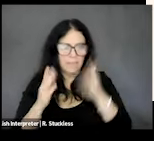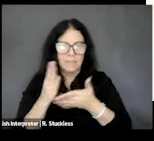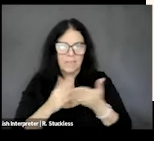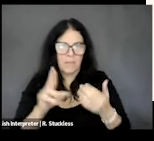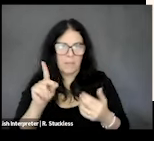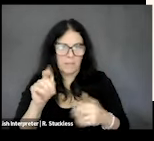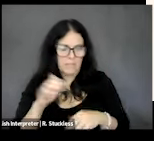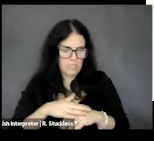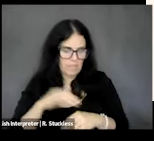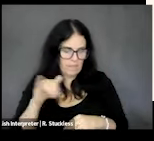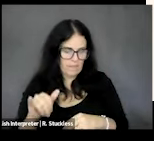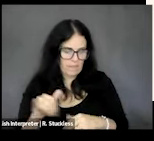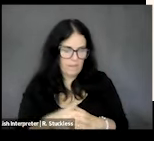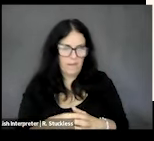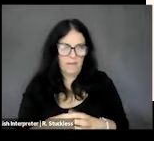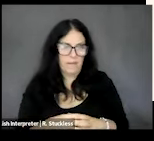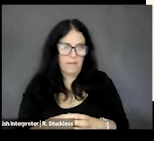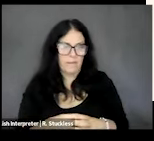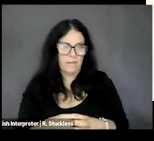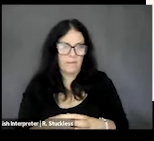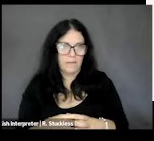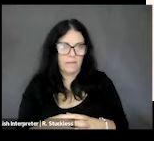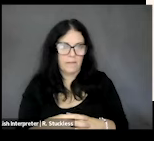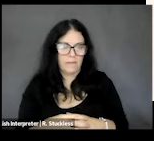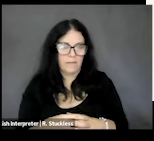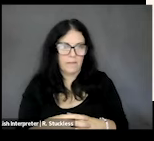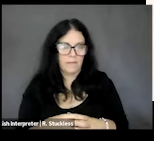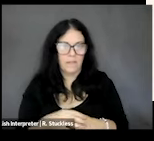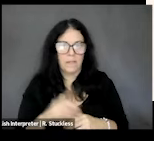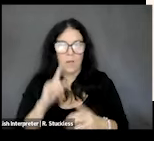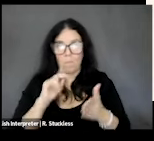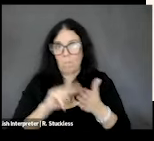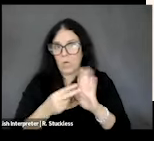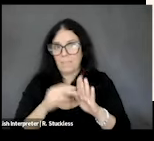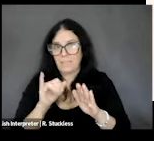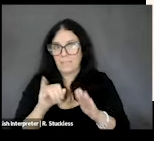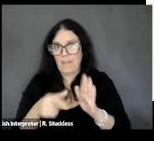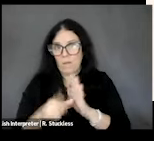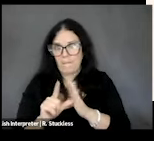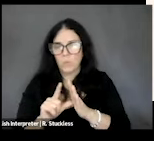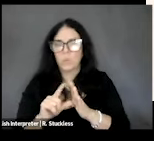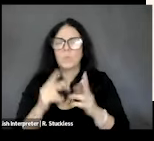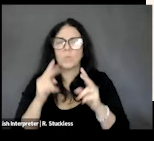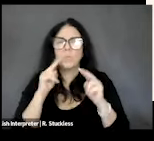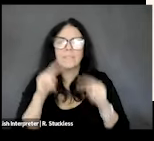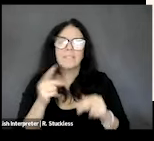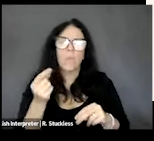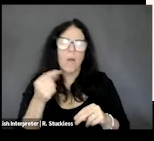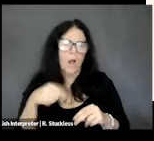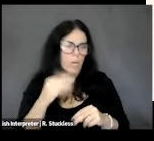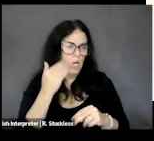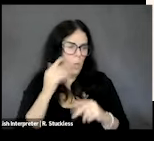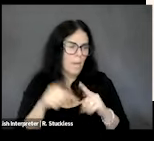that. The purpose of the of the scope review was just to see what is known about food and nutrition